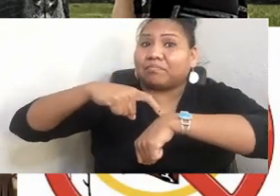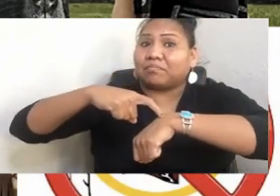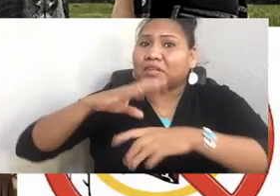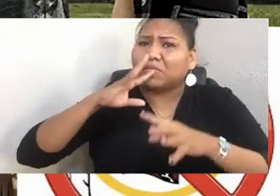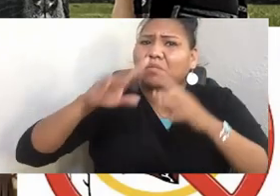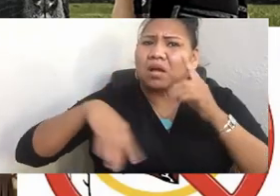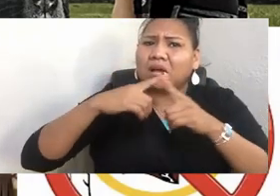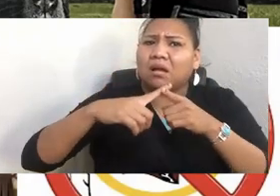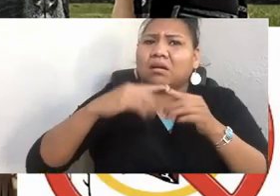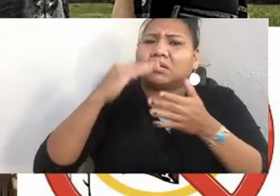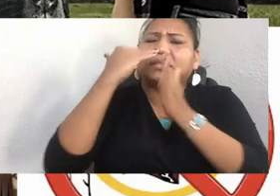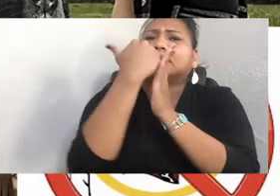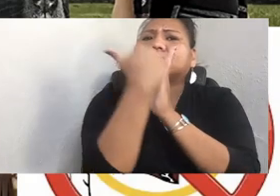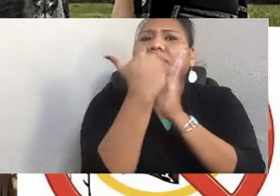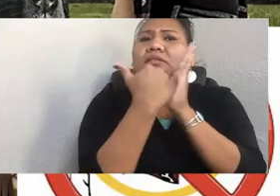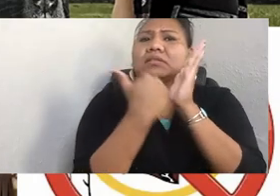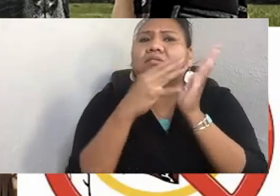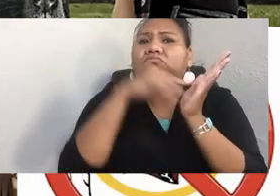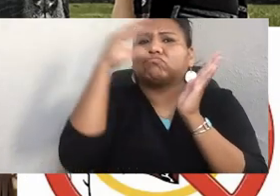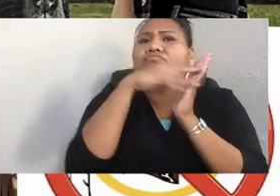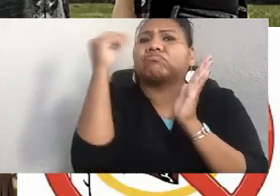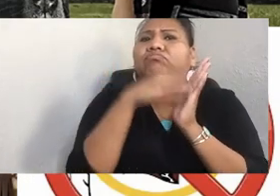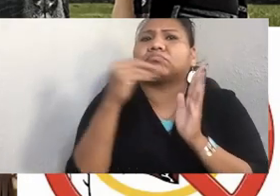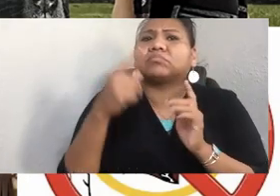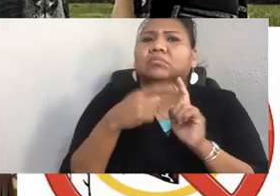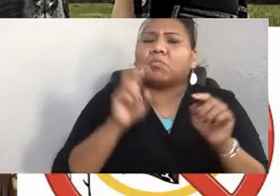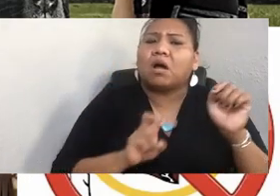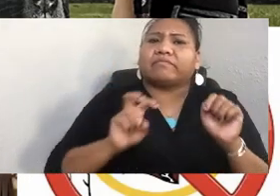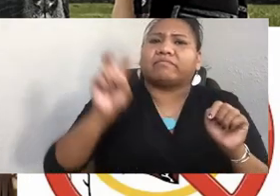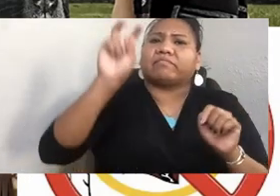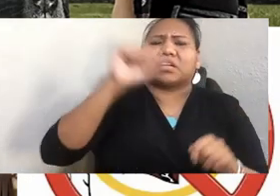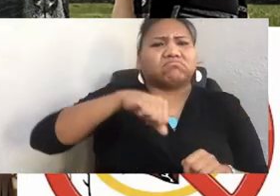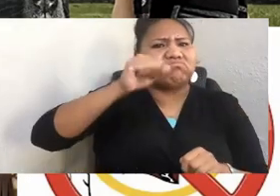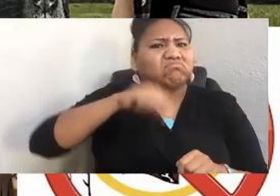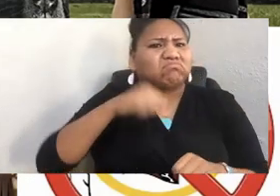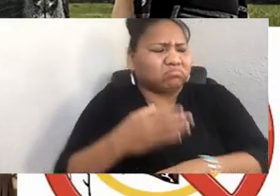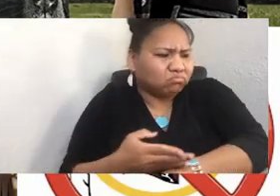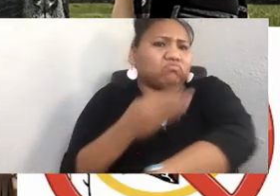Because although we've made progress, great progress, the narrative still needs to change.